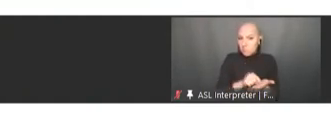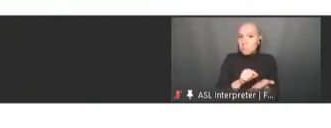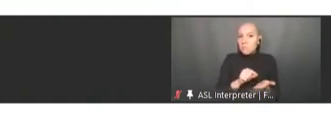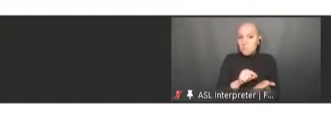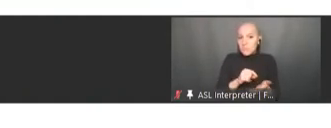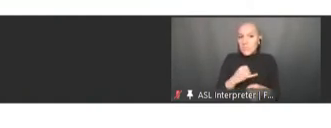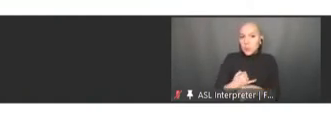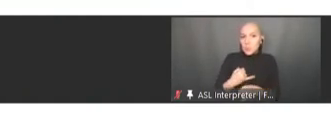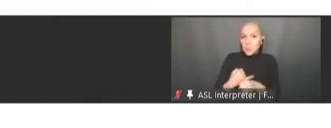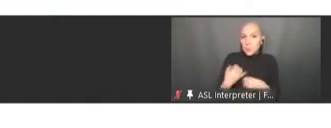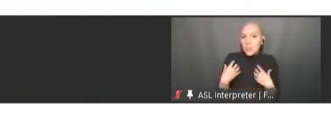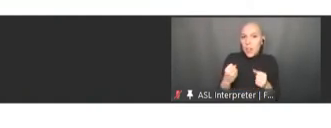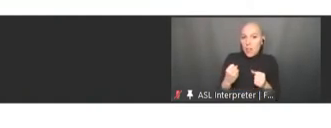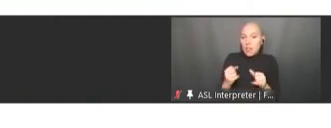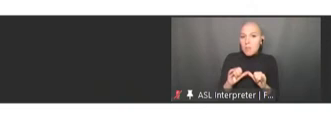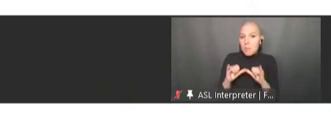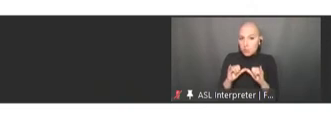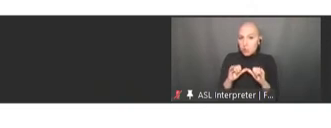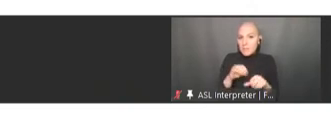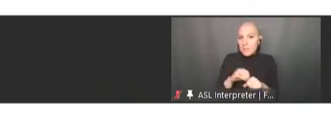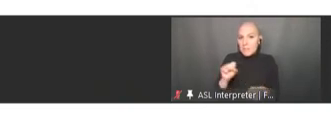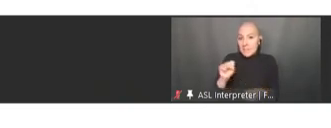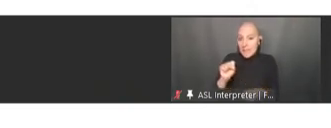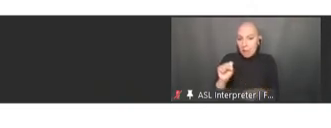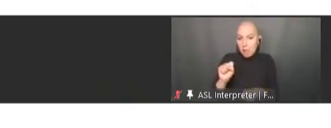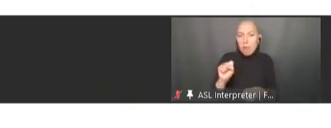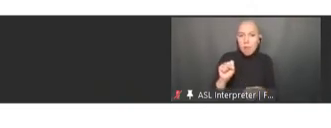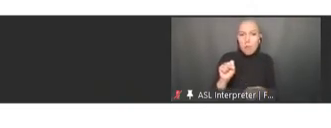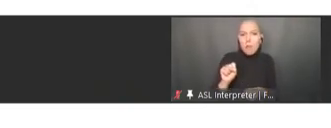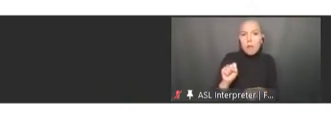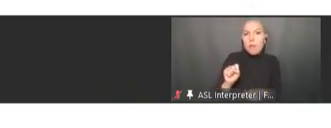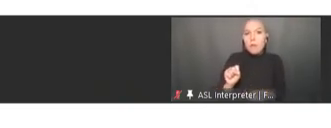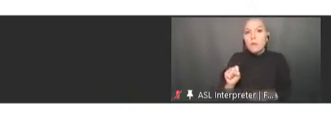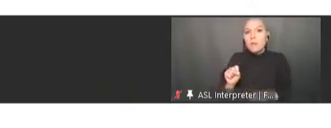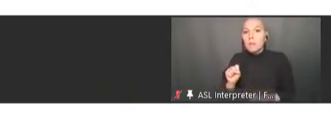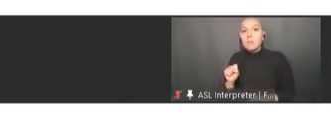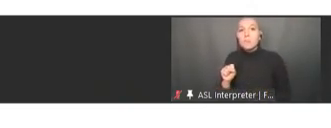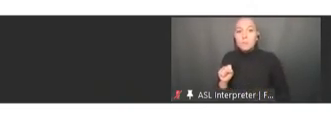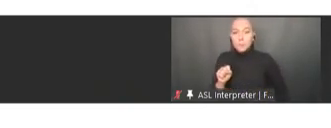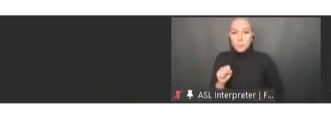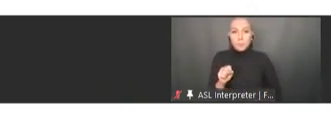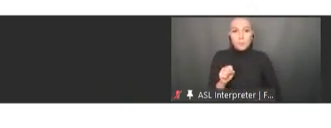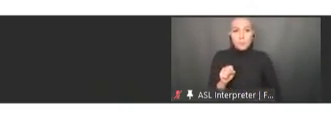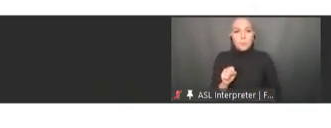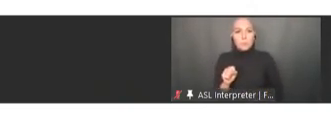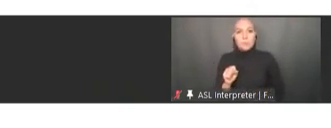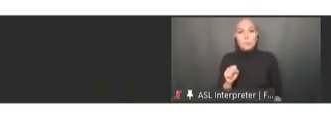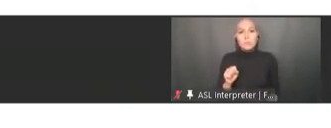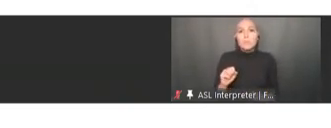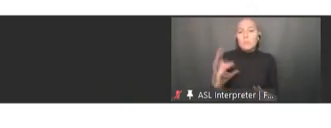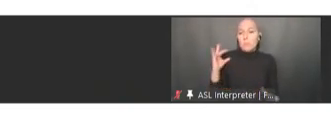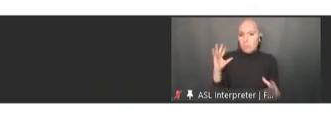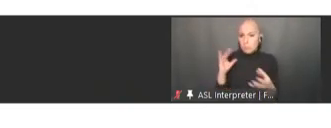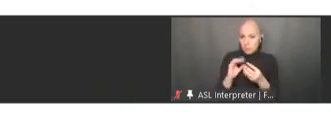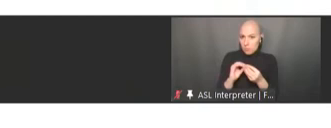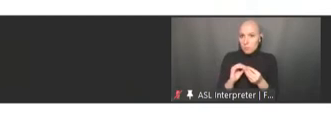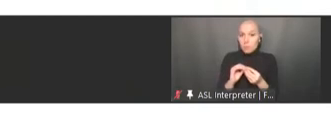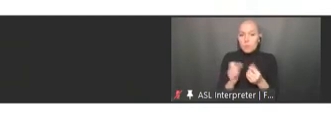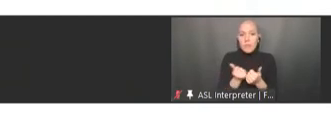Seattle which shows that of the things that we had said in practice as preparedness for a pandemic,